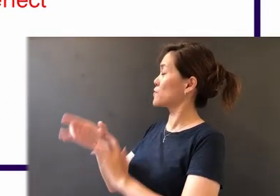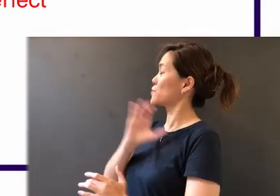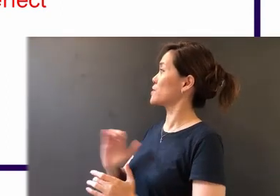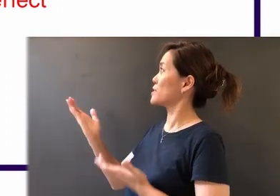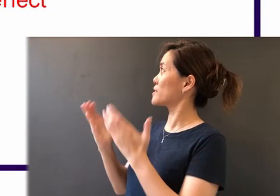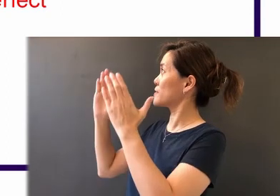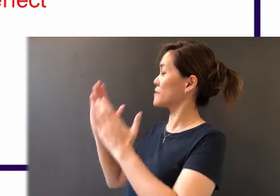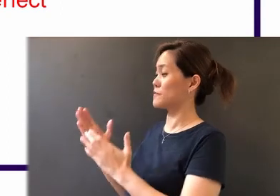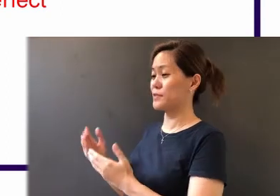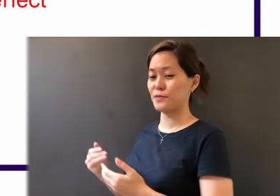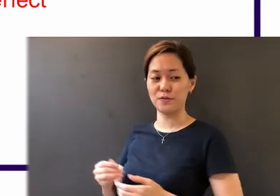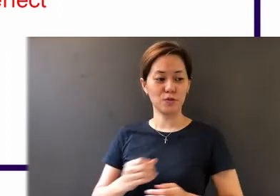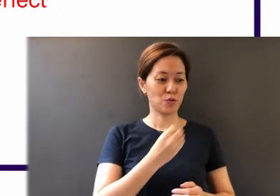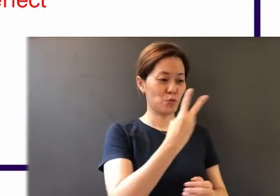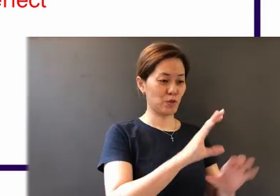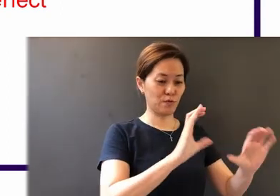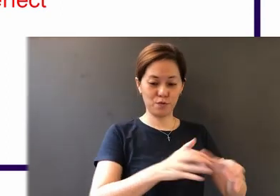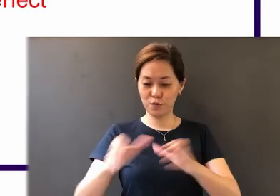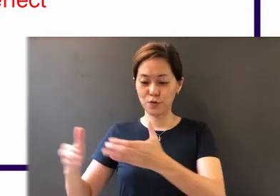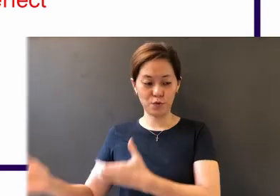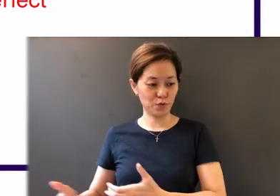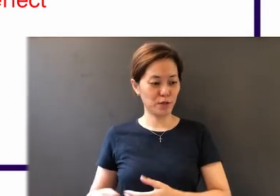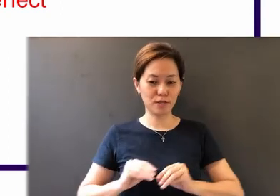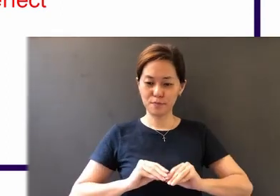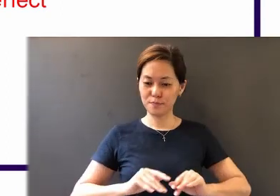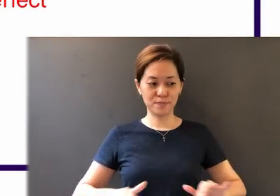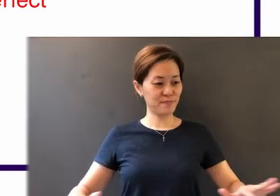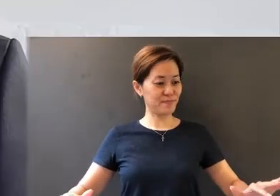tribes in the Dispersion: Greetings..."